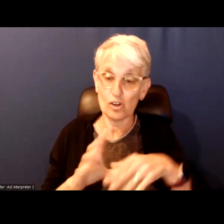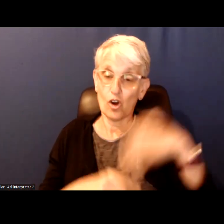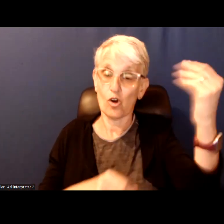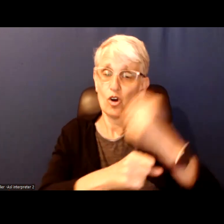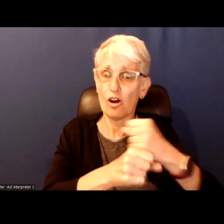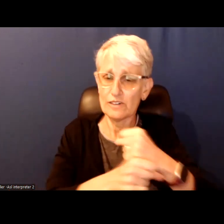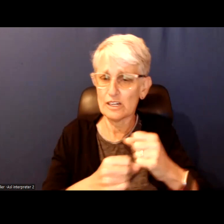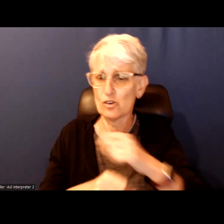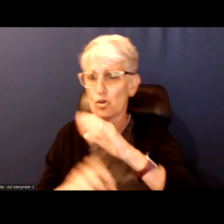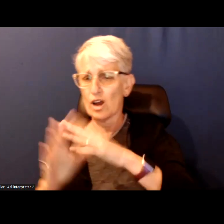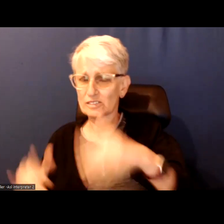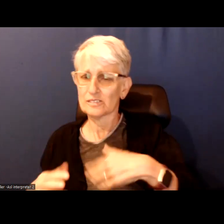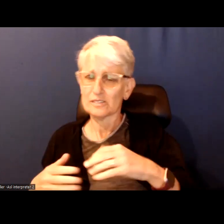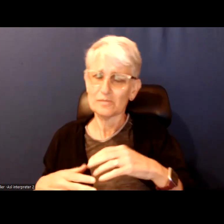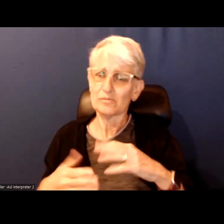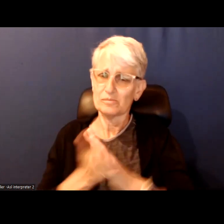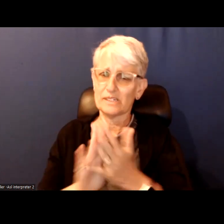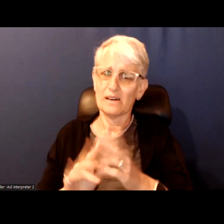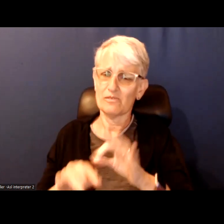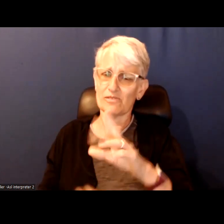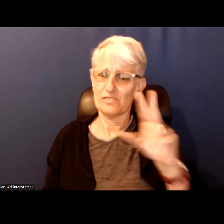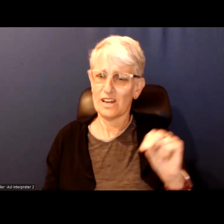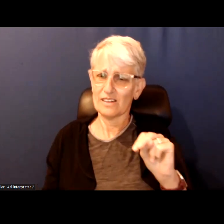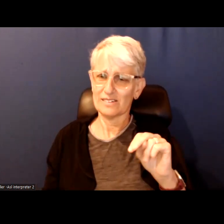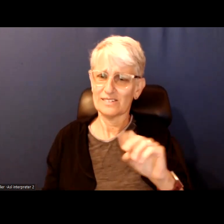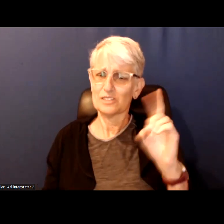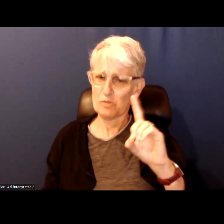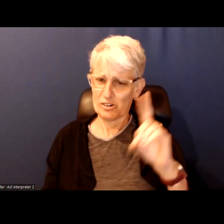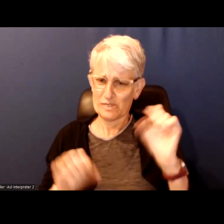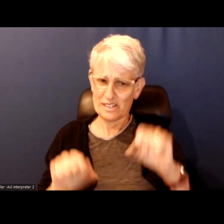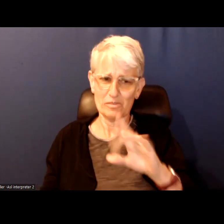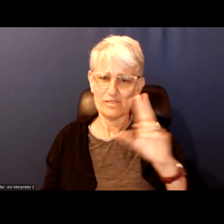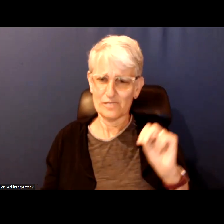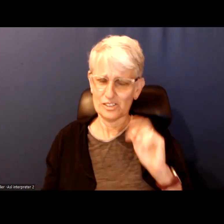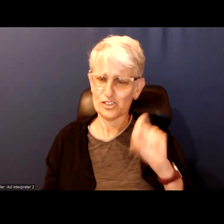Like make it fun like democracy can be fun. I think we should consider it as such.